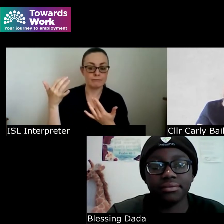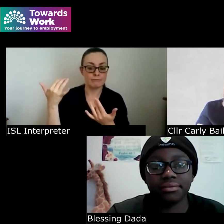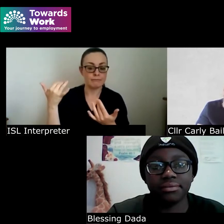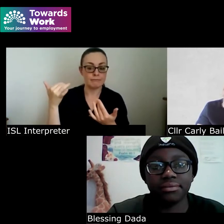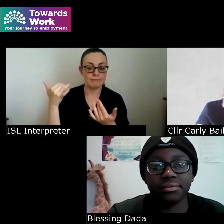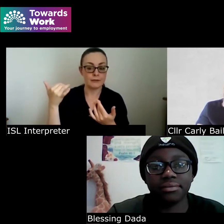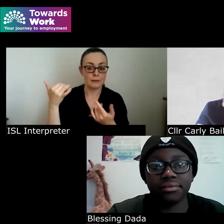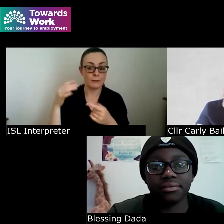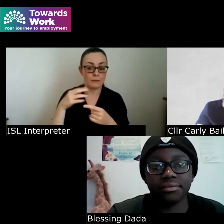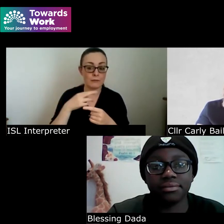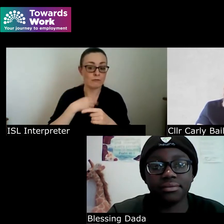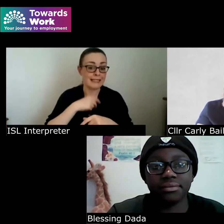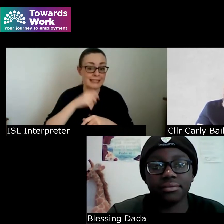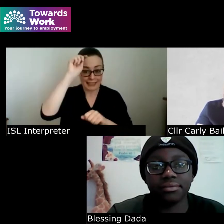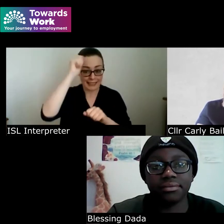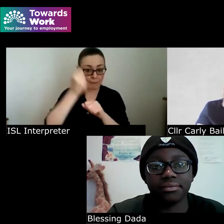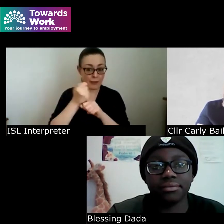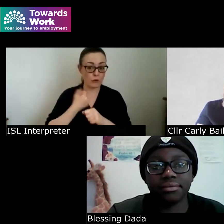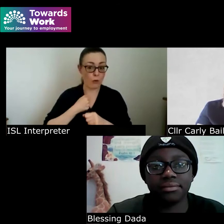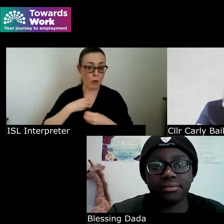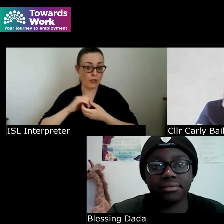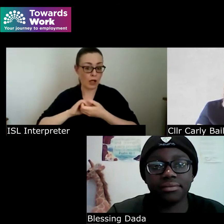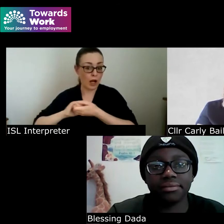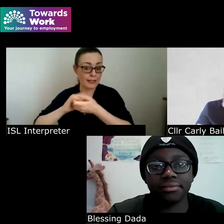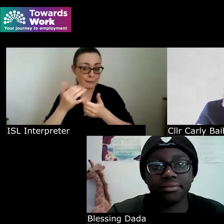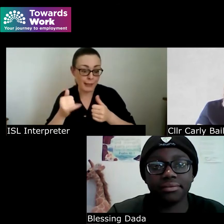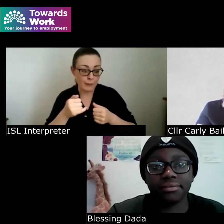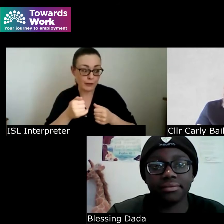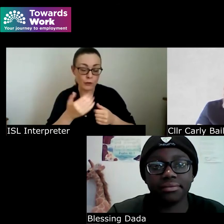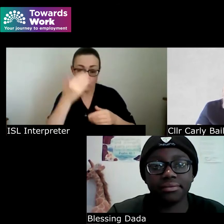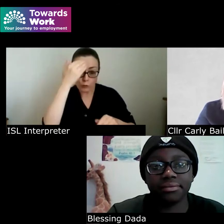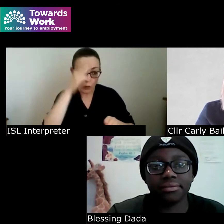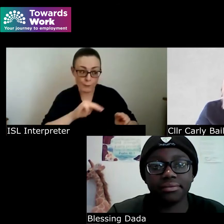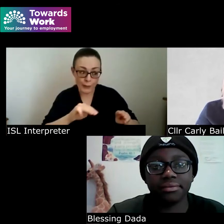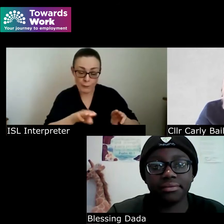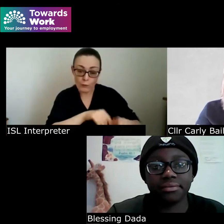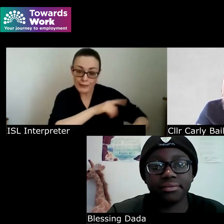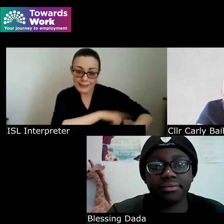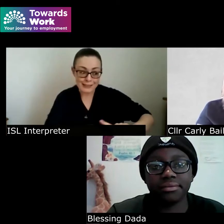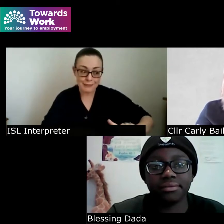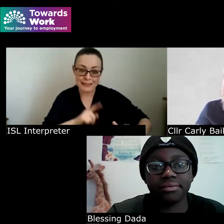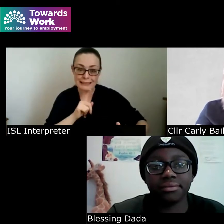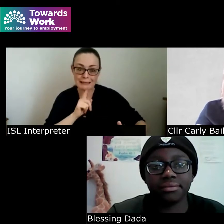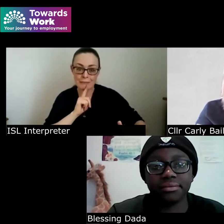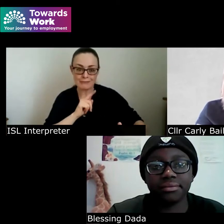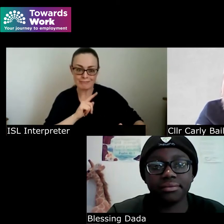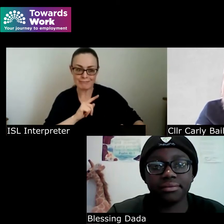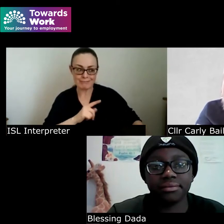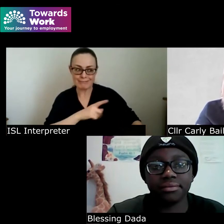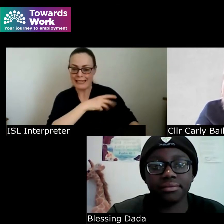have a disability and maybe are afraid to speak up um so it's a striking statistic that you know